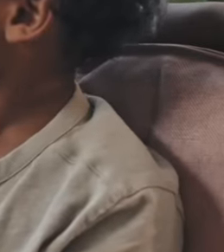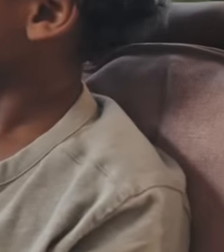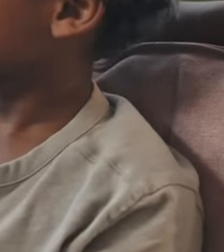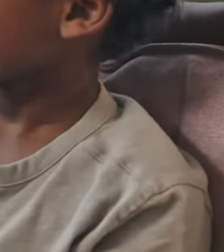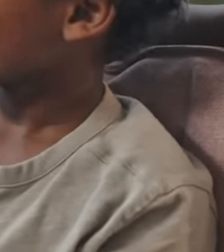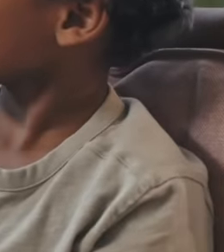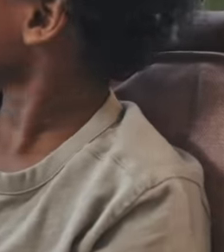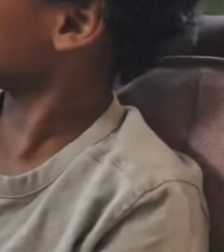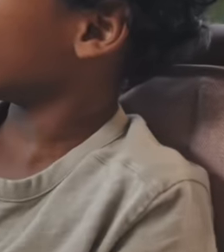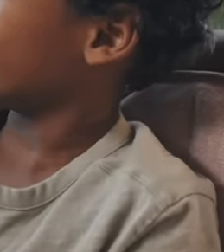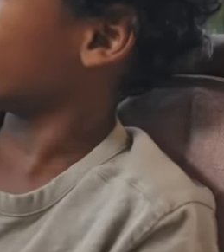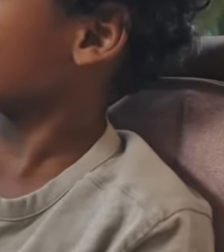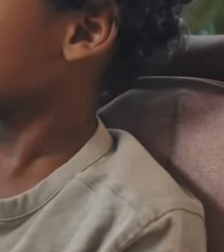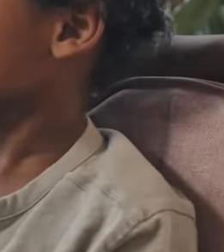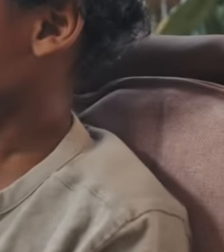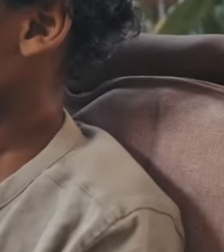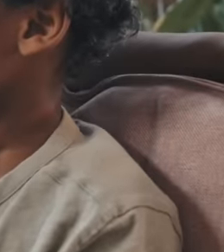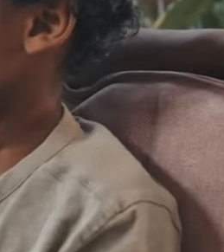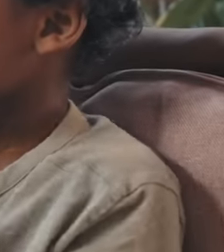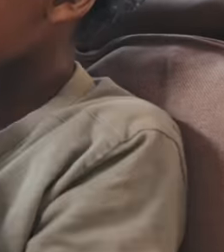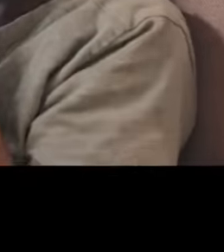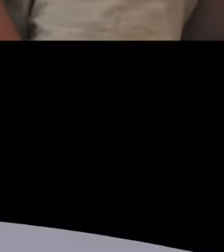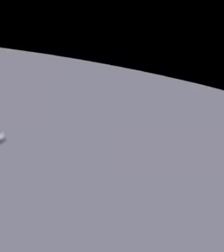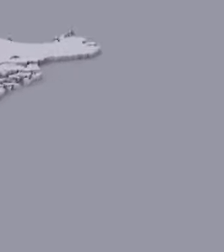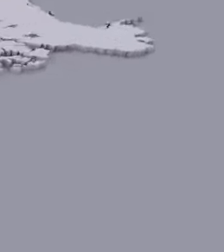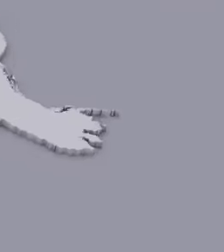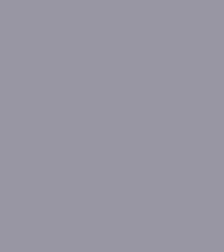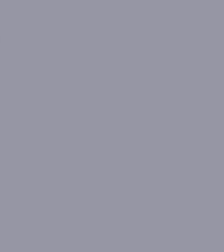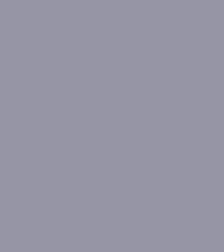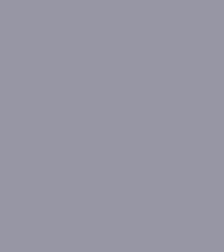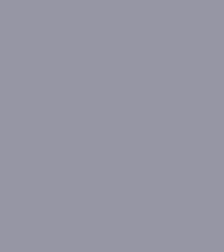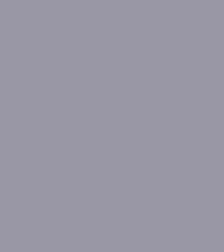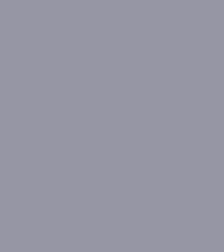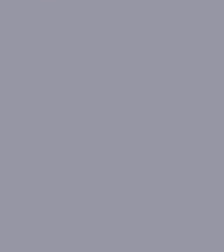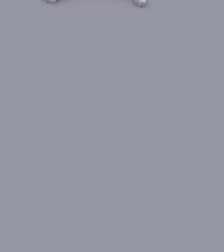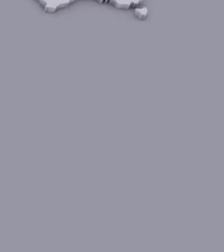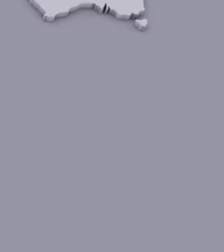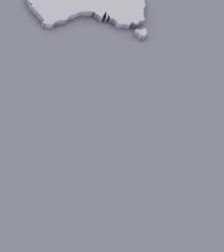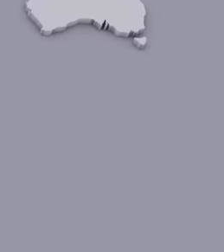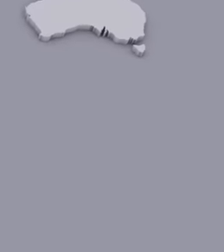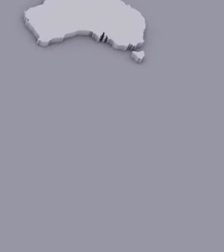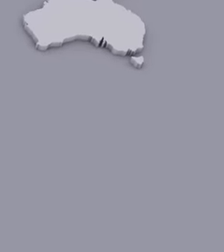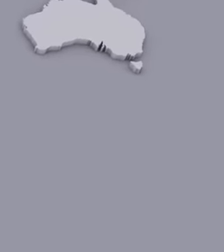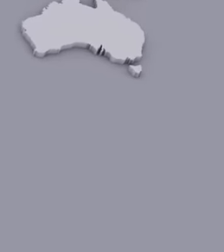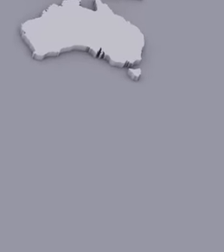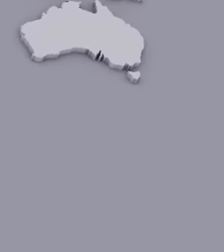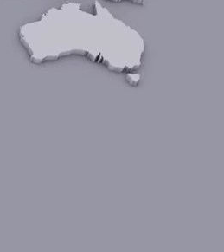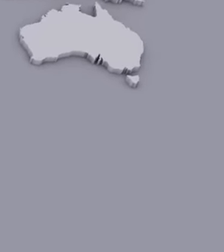caused a revolution of consciences since the people of Mexico are going through a process